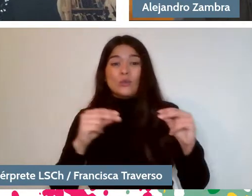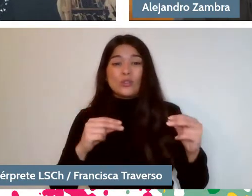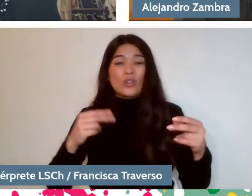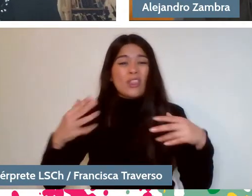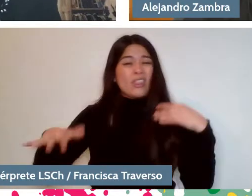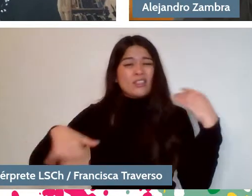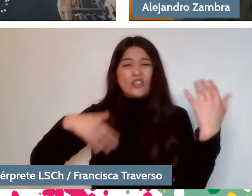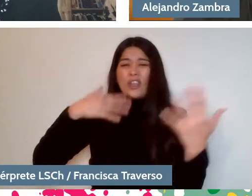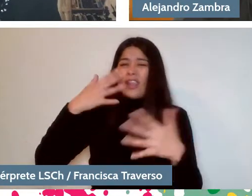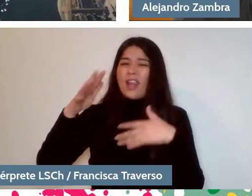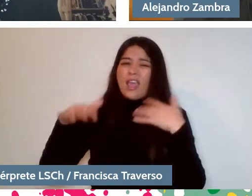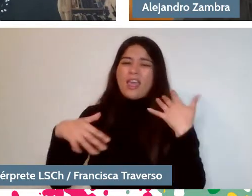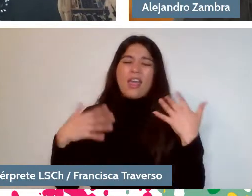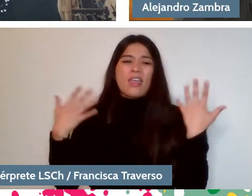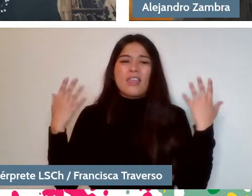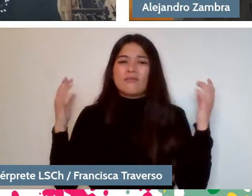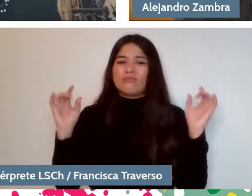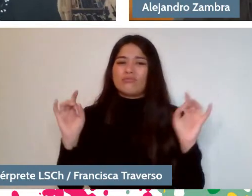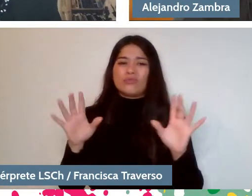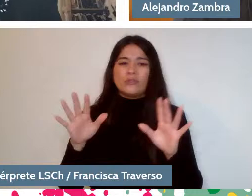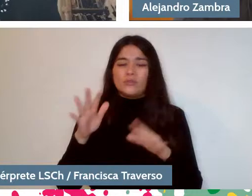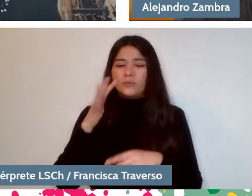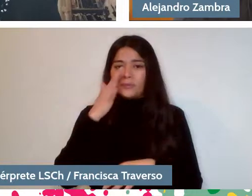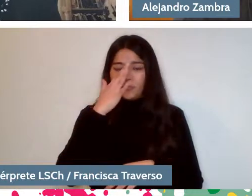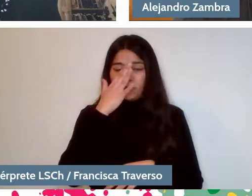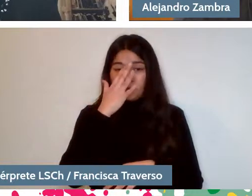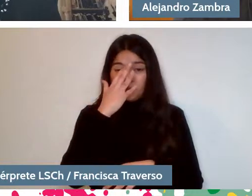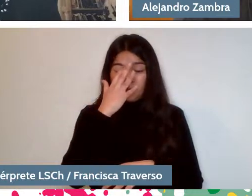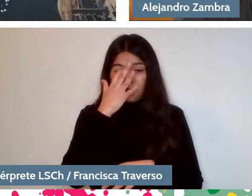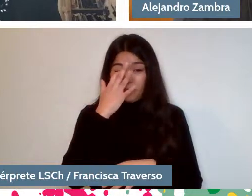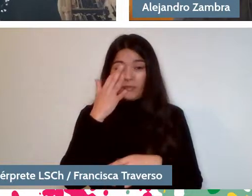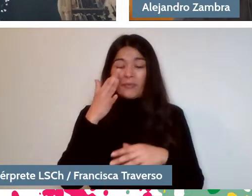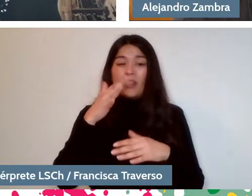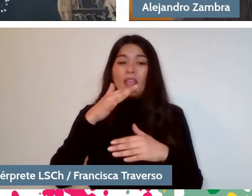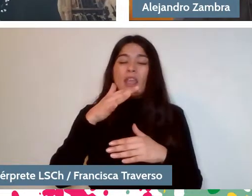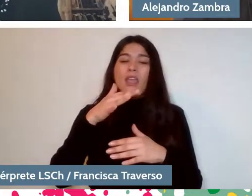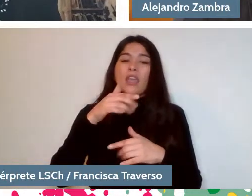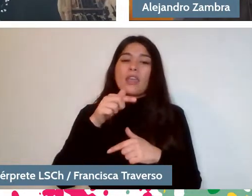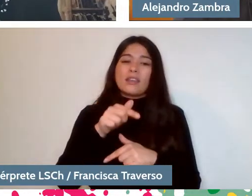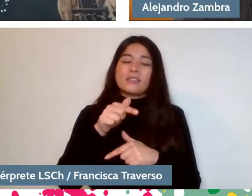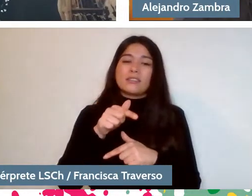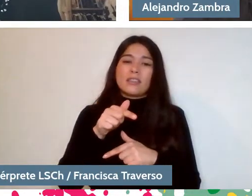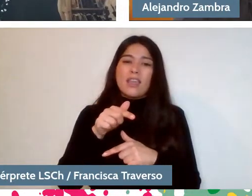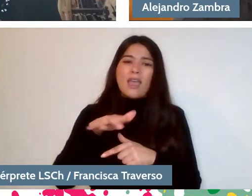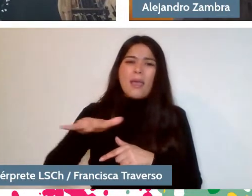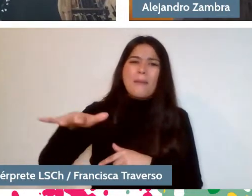They are messy. They are that assembly environment, let's say.